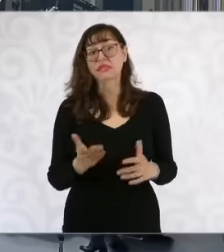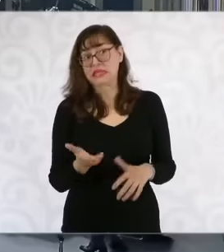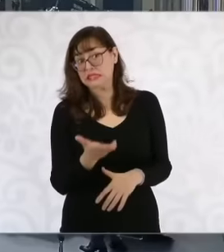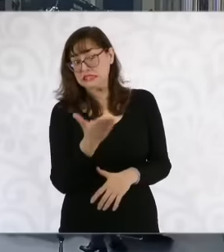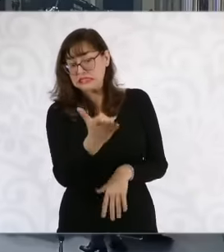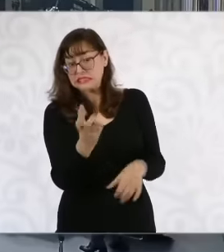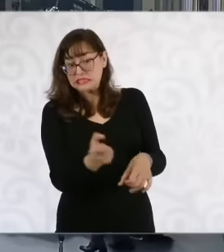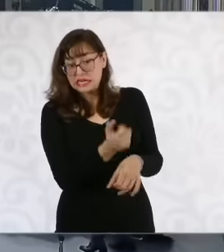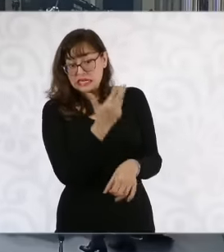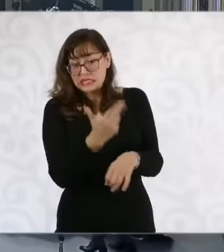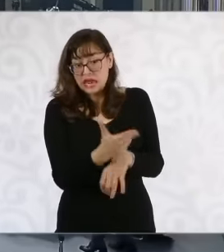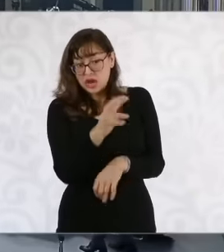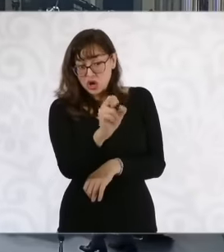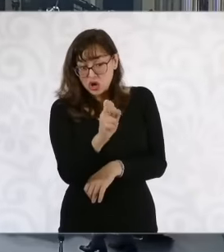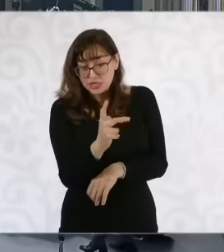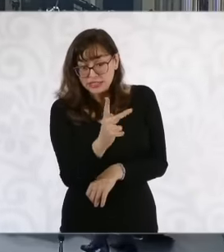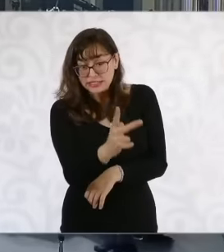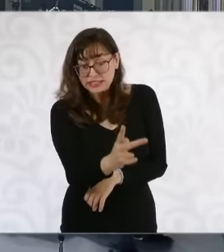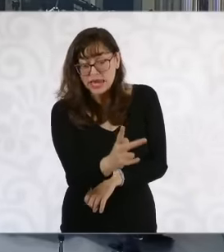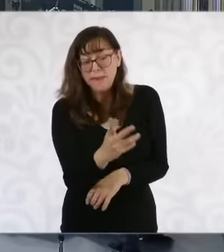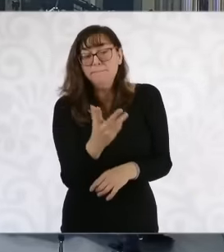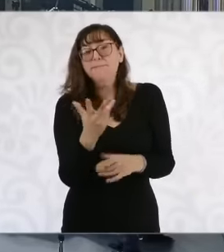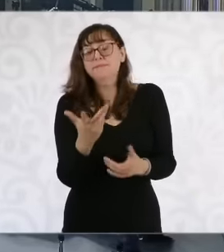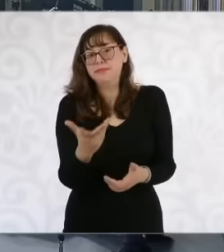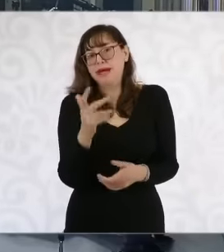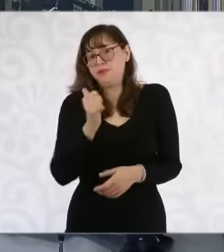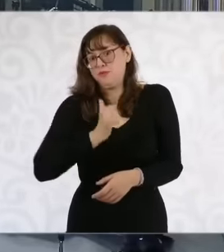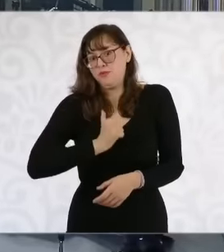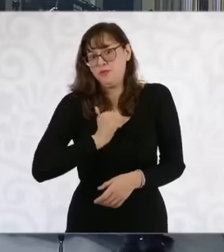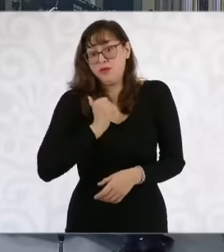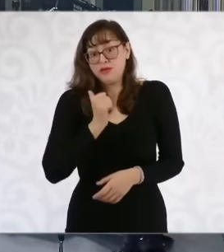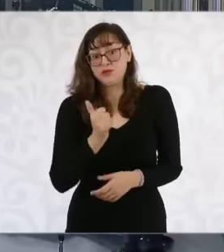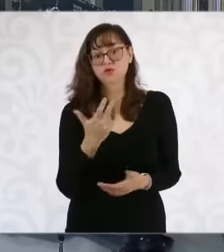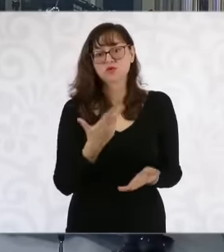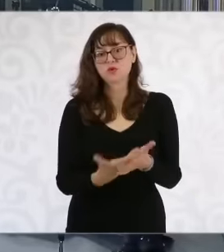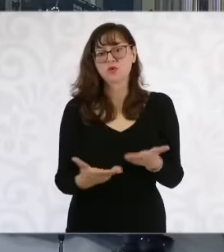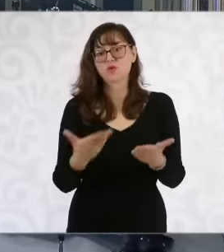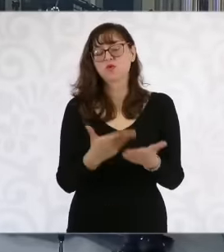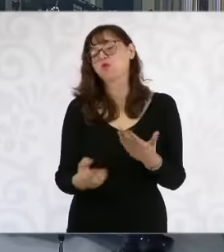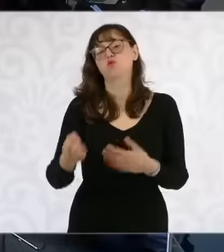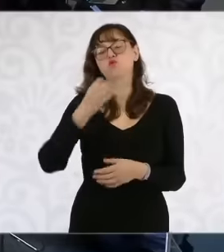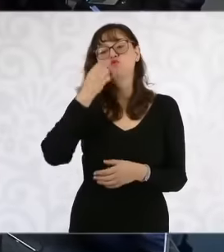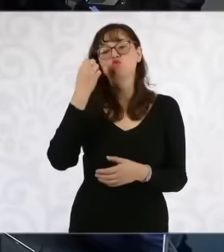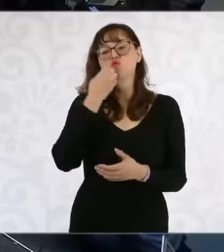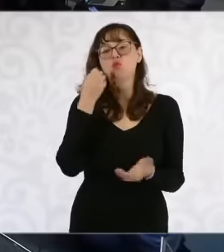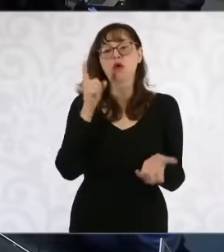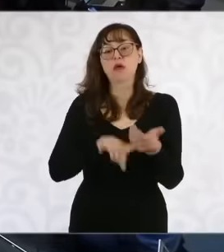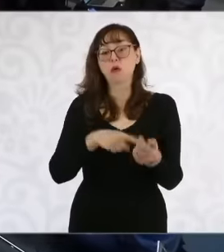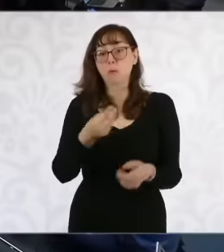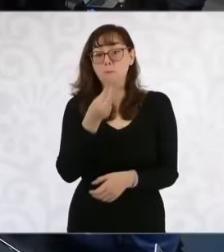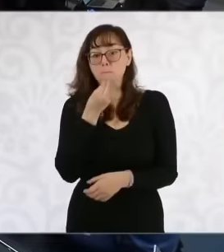that now they are going to remove junk food from the schools, we are already organizing with some